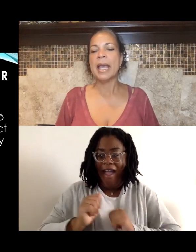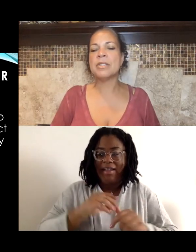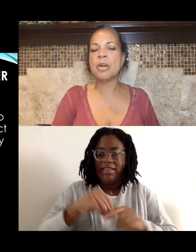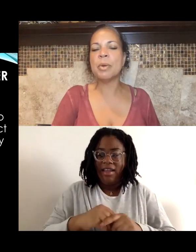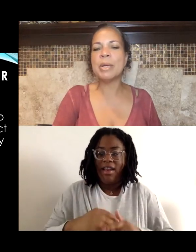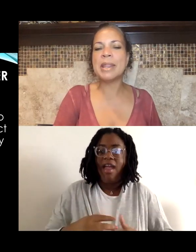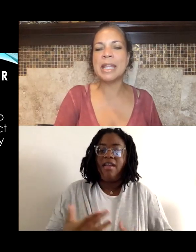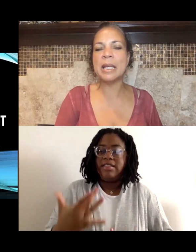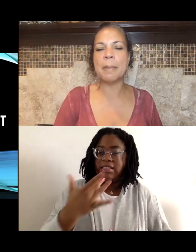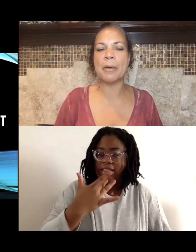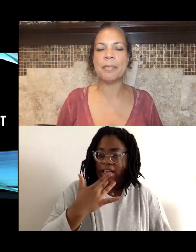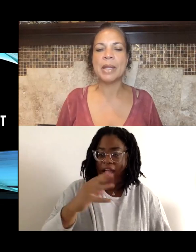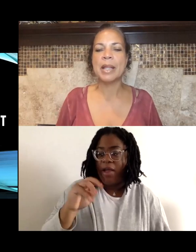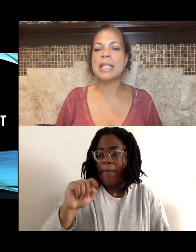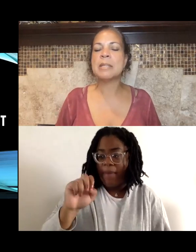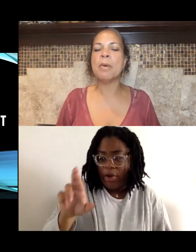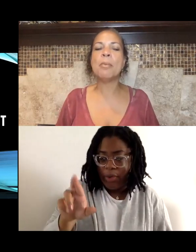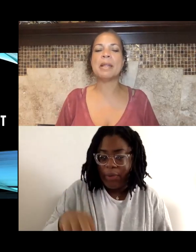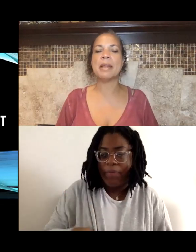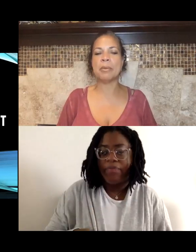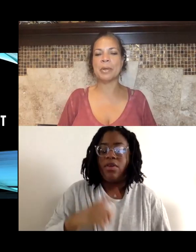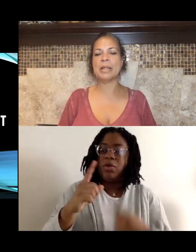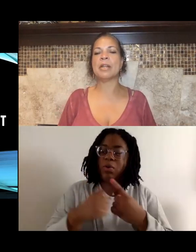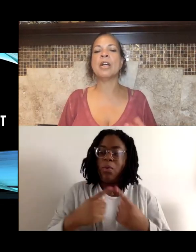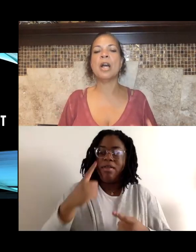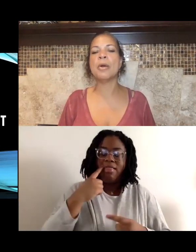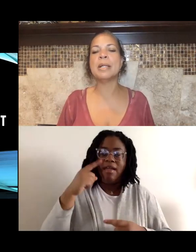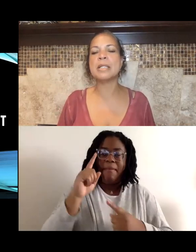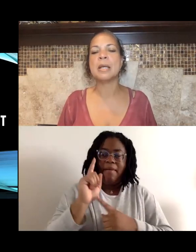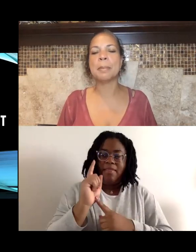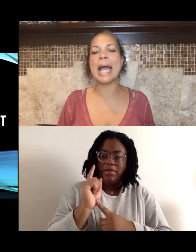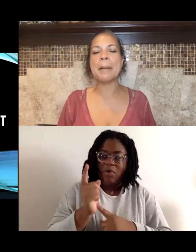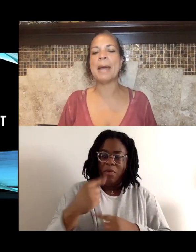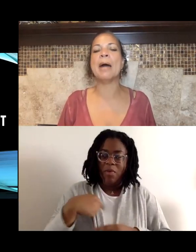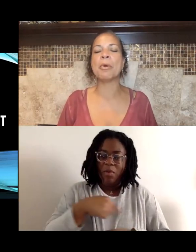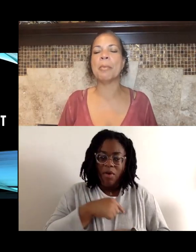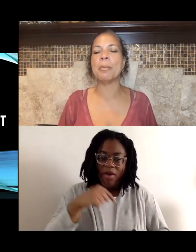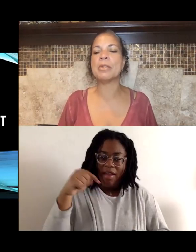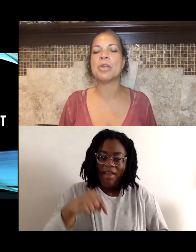And so when we think about this moment that we're in, the current Black Power moment.